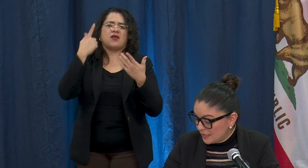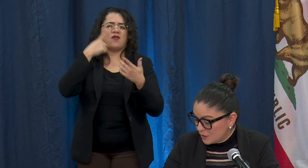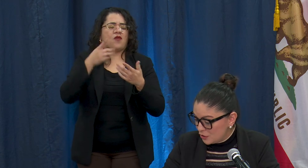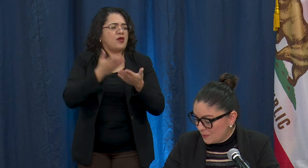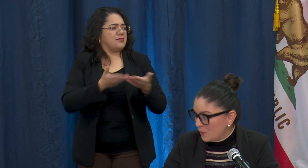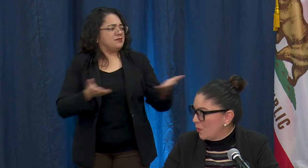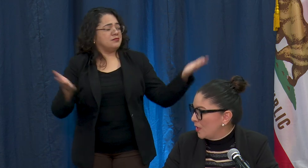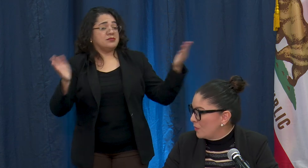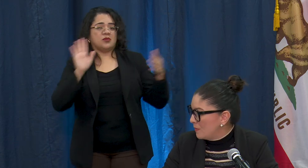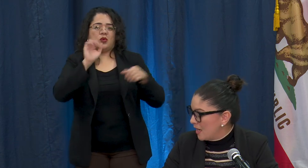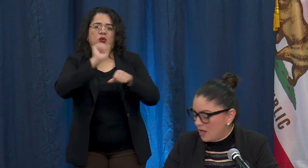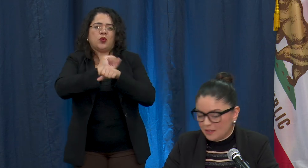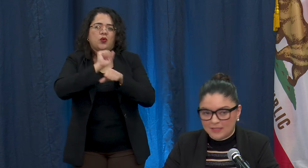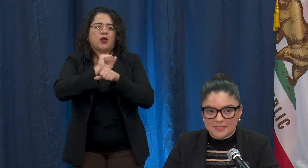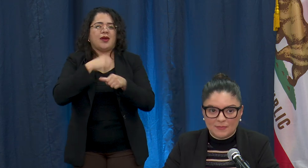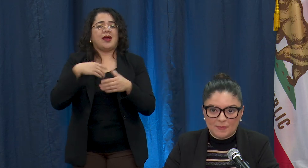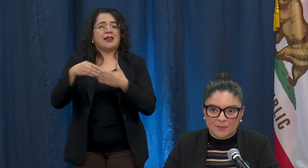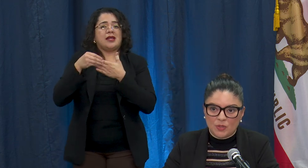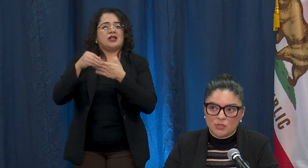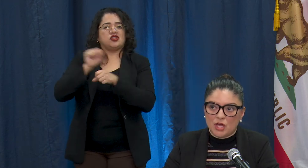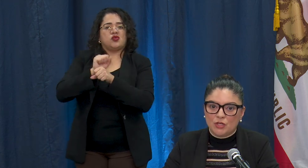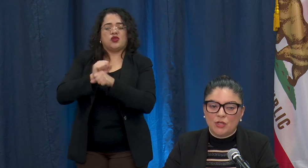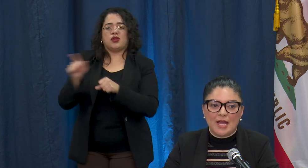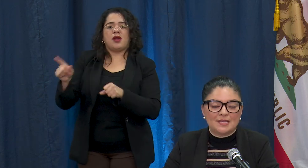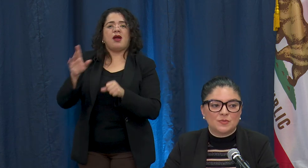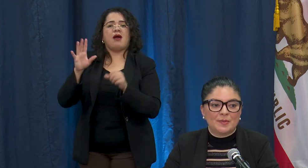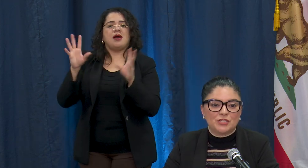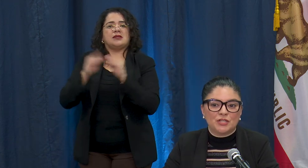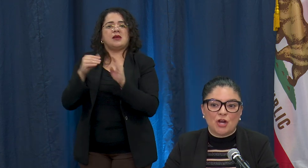leadership and work with my colleague Assemblymember O'Donnell. As we mentioned